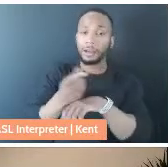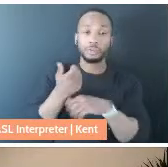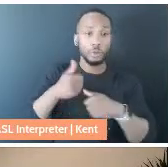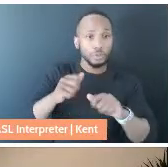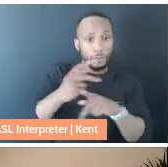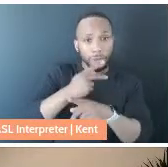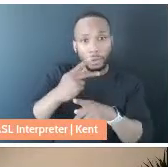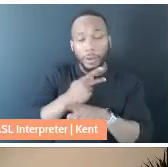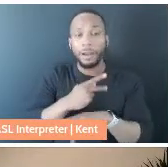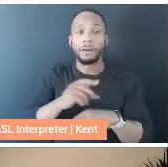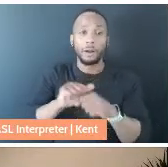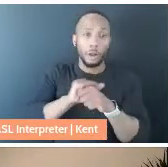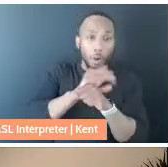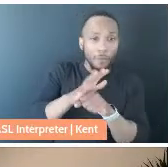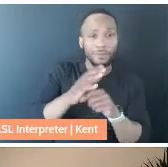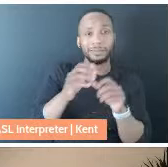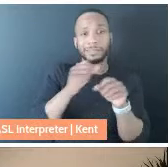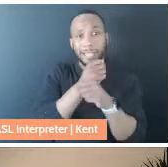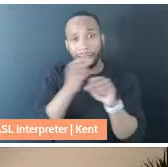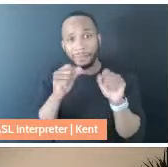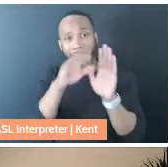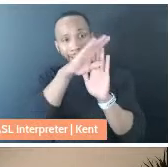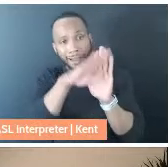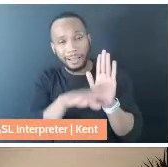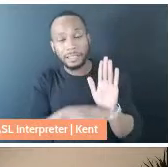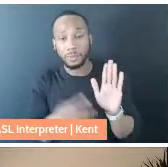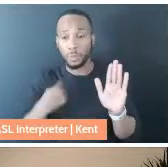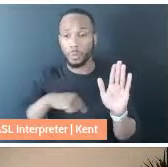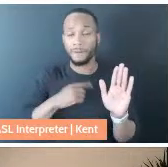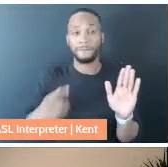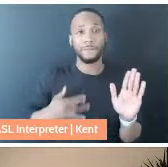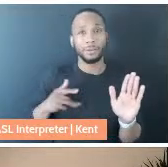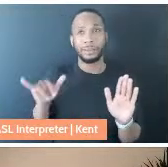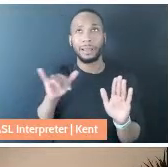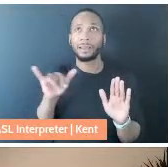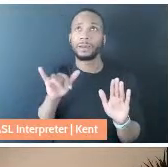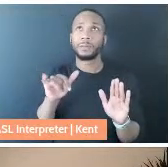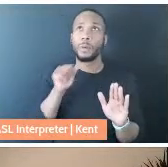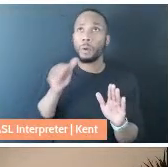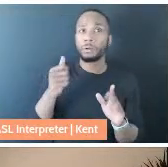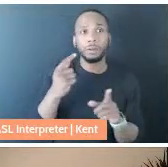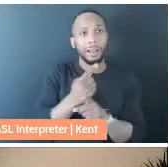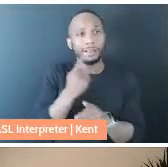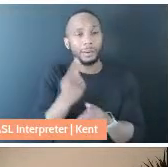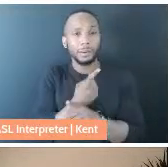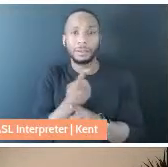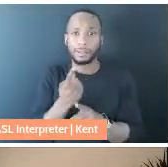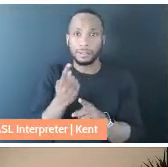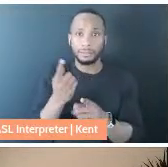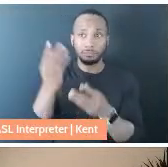COVID safety guidelines, because we felt like we weren't adequately getting any information from